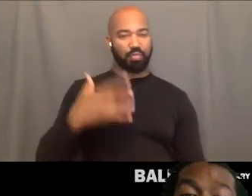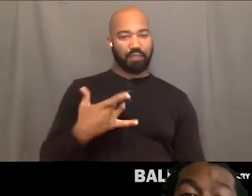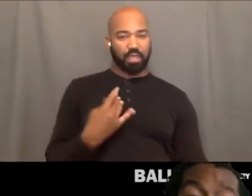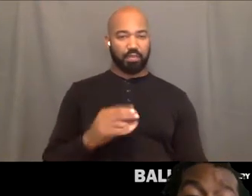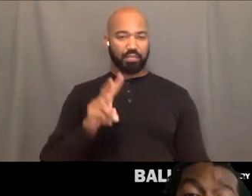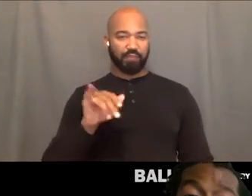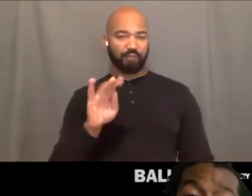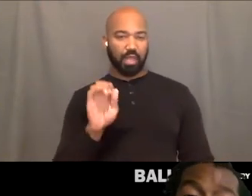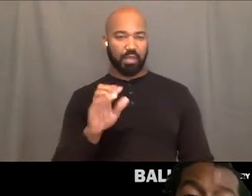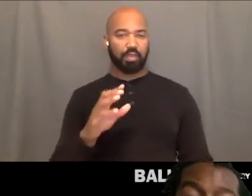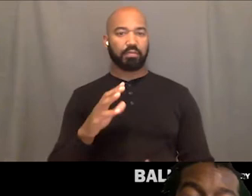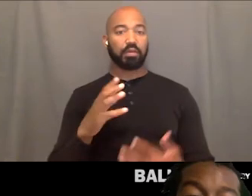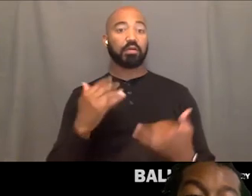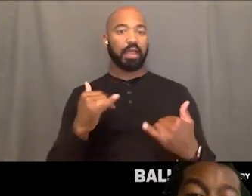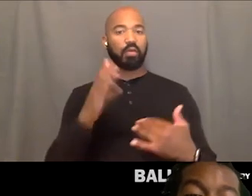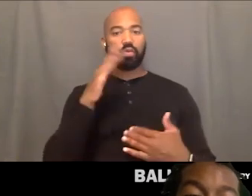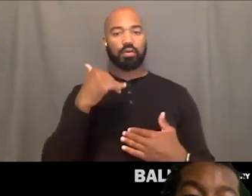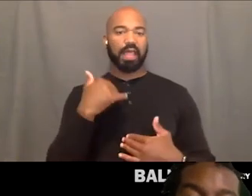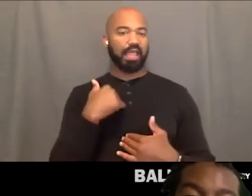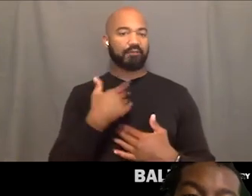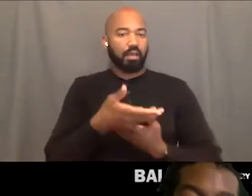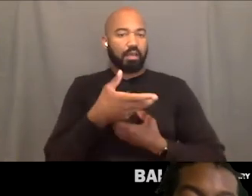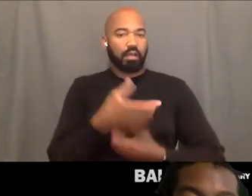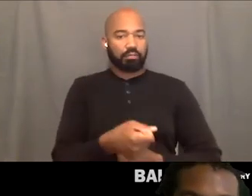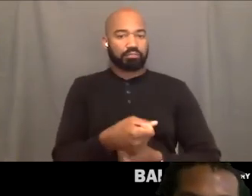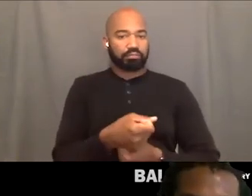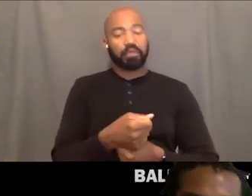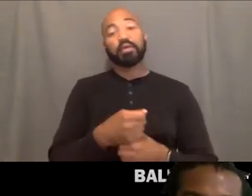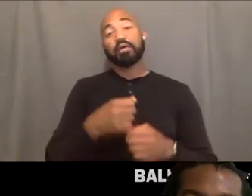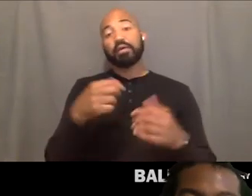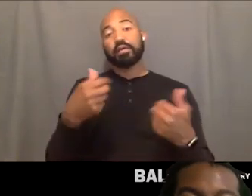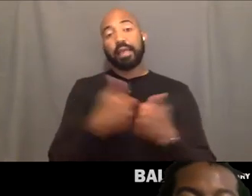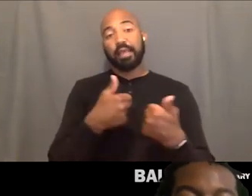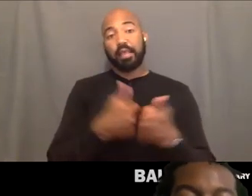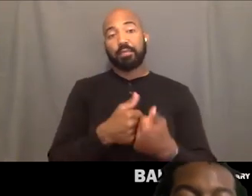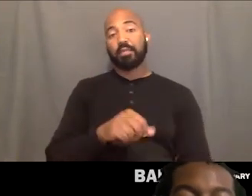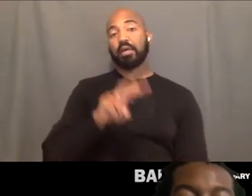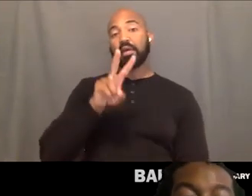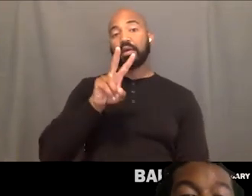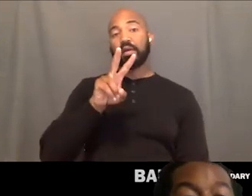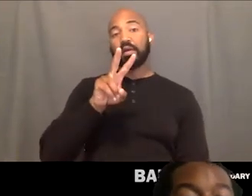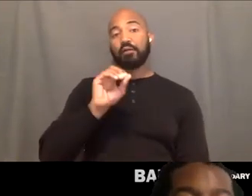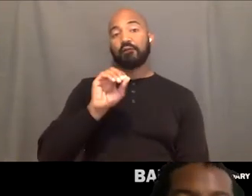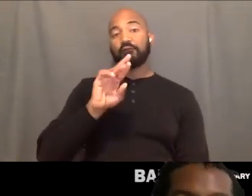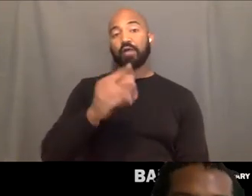A lot abbreviated, uh, game of Vogue 73 Questions. So we're gonna talk a lot about joy,